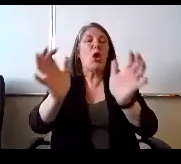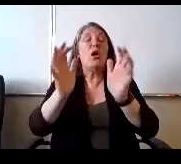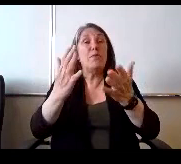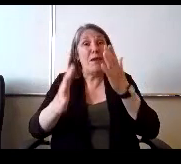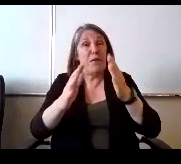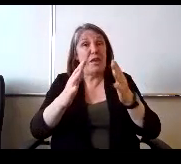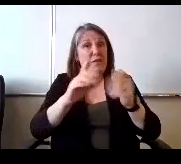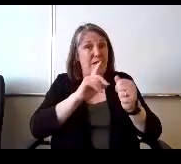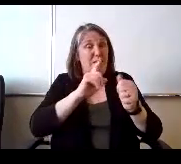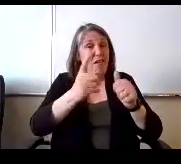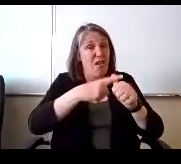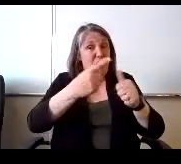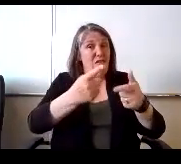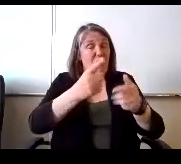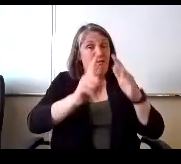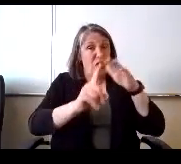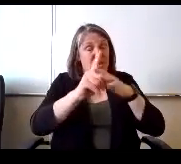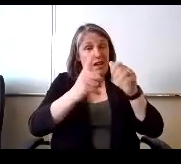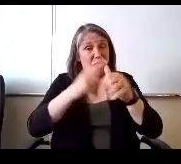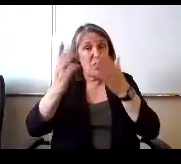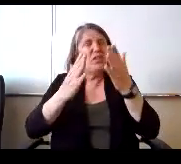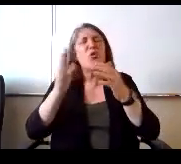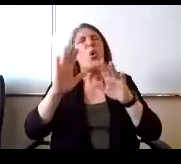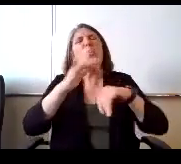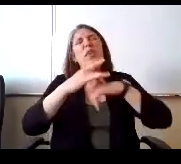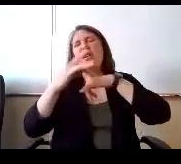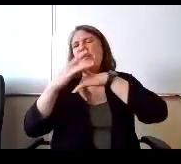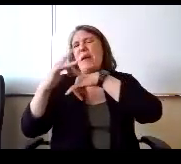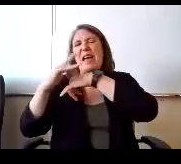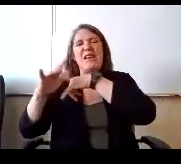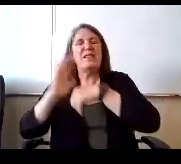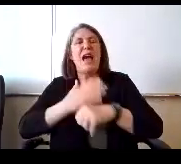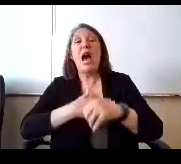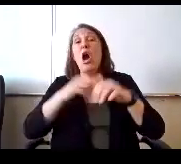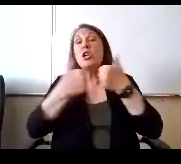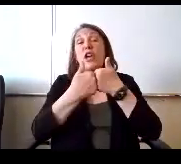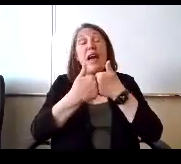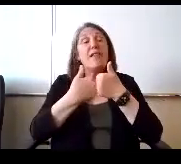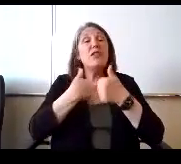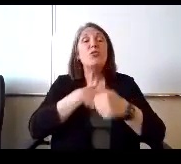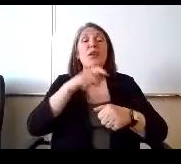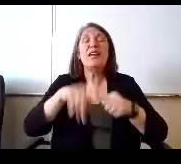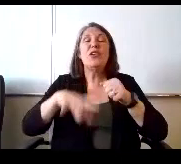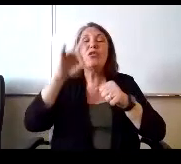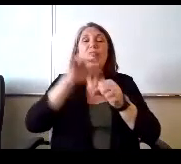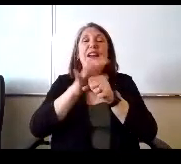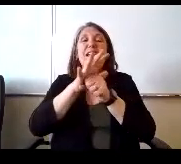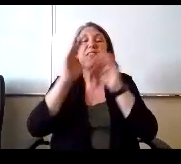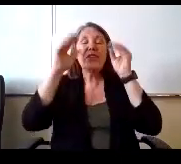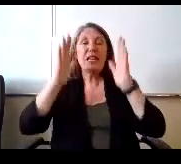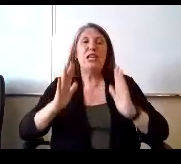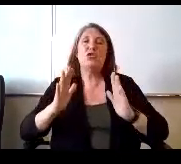Or how do we still be space that our biggest challenge will be? We need to find enough teachers.